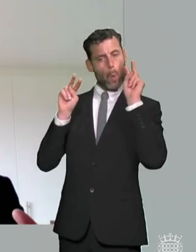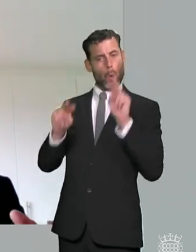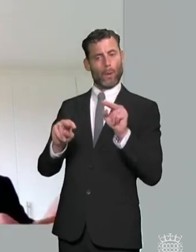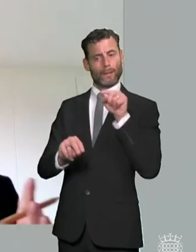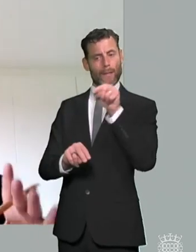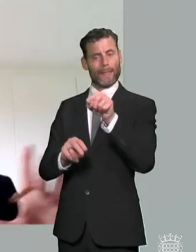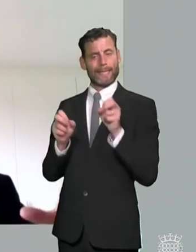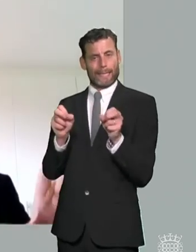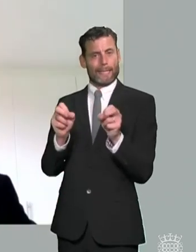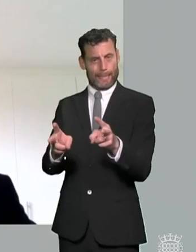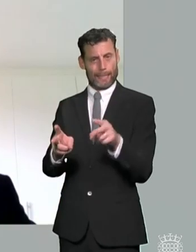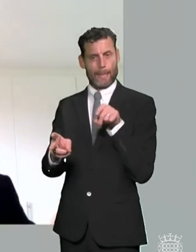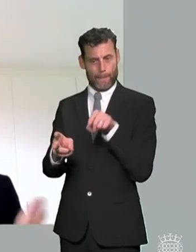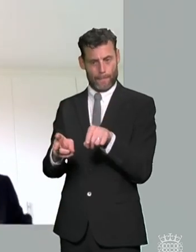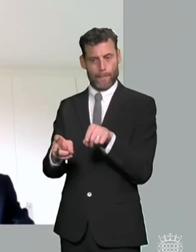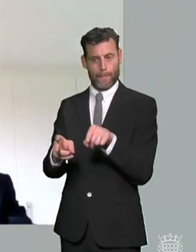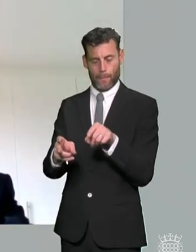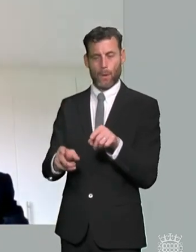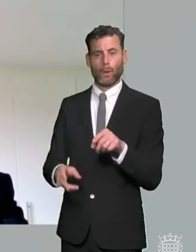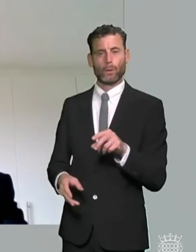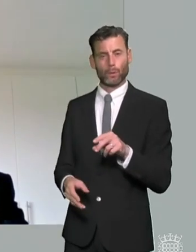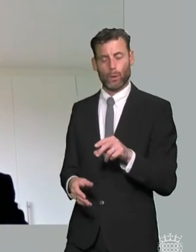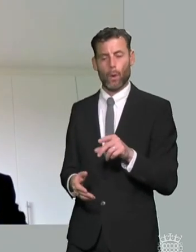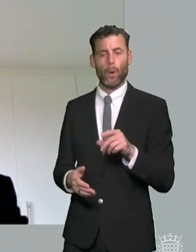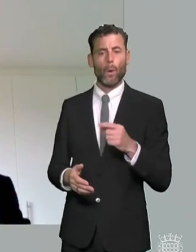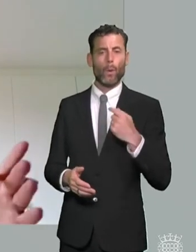um that during the development of the plan and then in the delivery phase